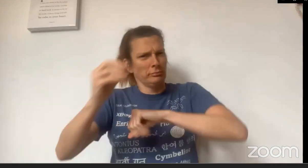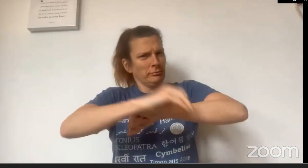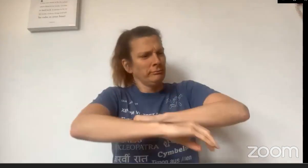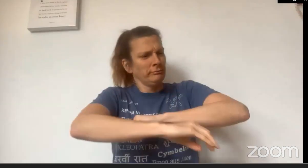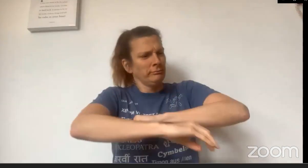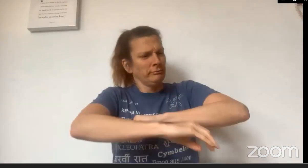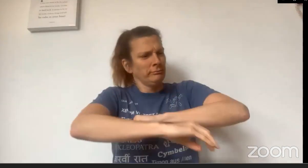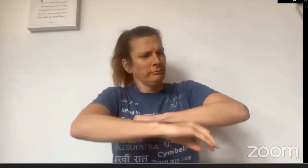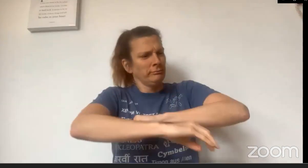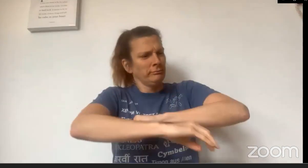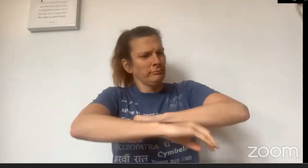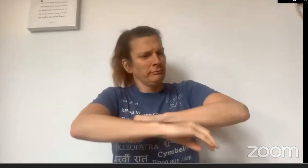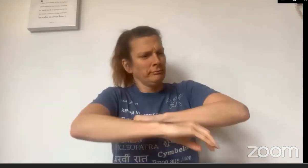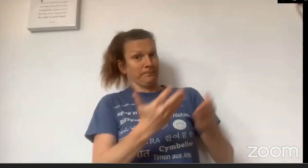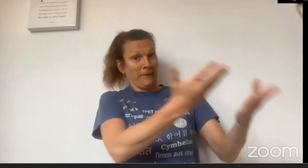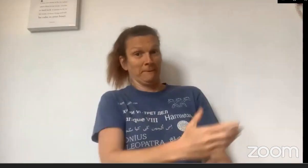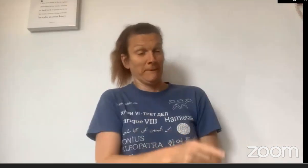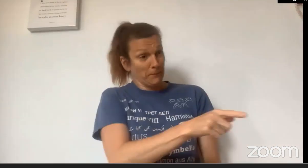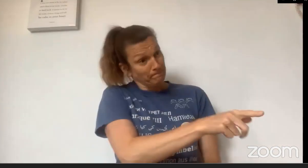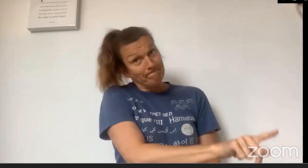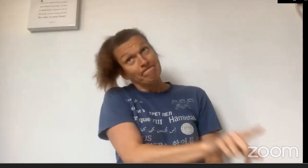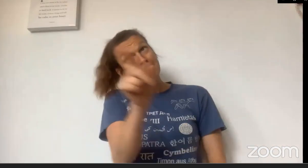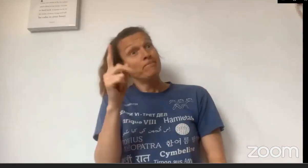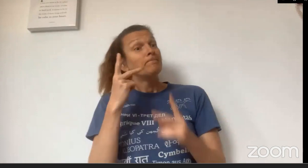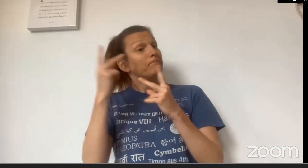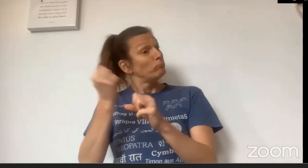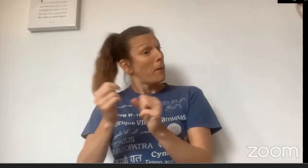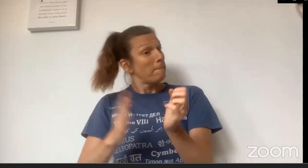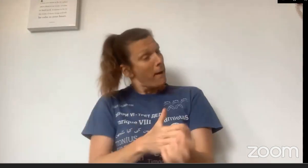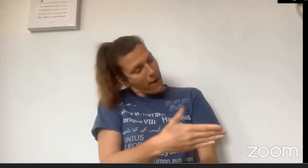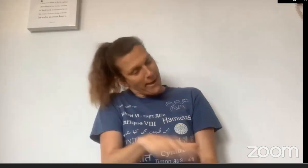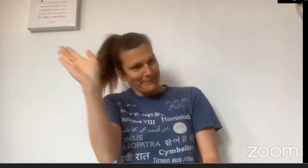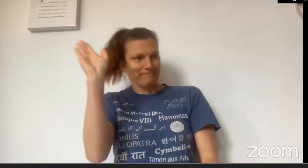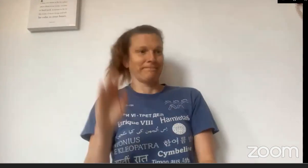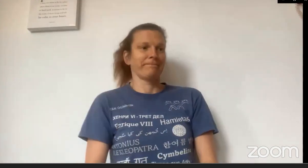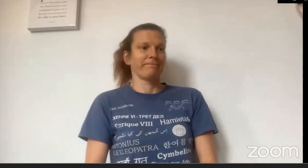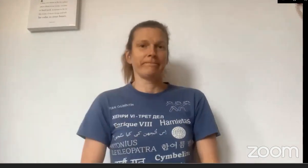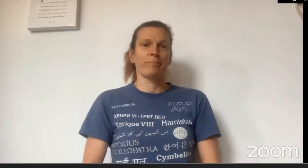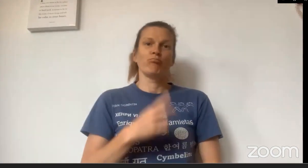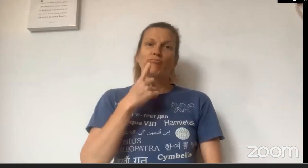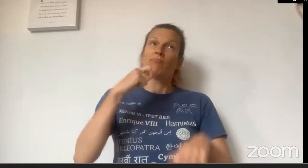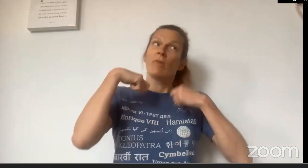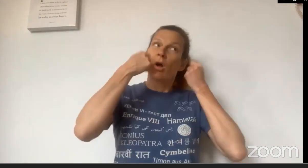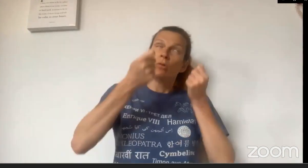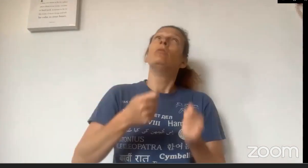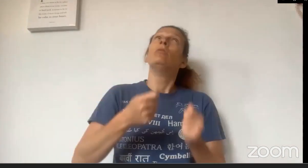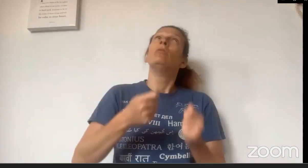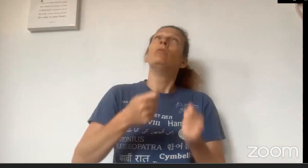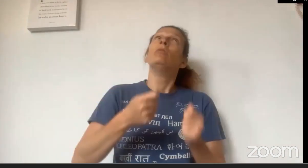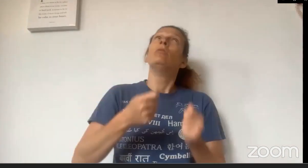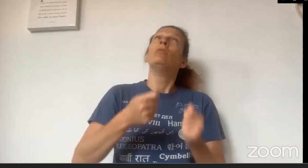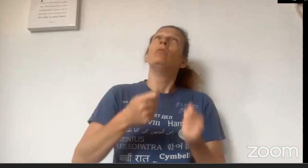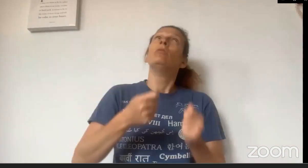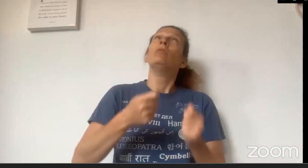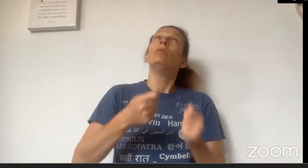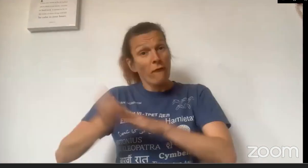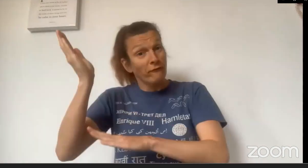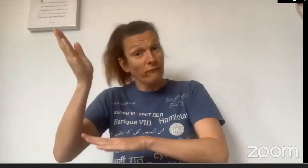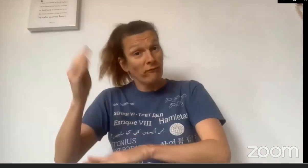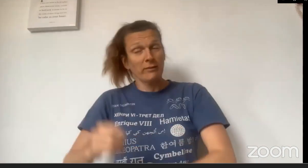It was heaped high. And she told Little Red Riding Hood to go to Grandma's. "Ughhh, fine!"